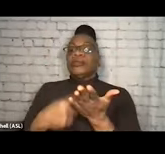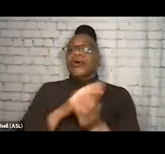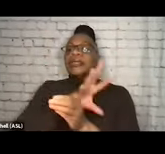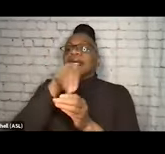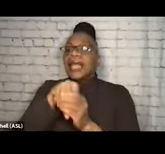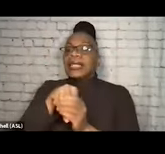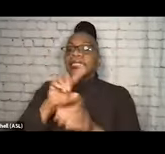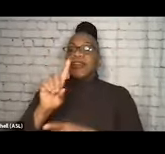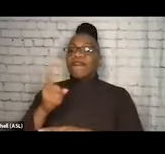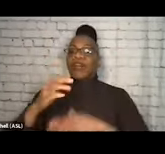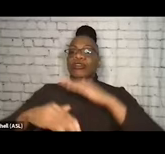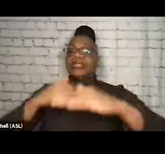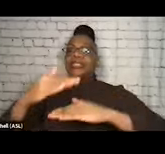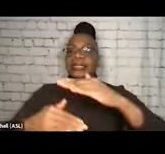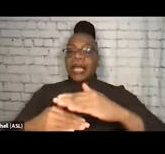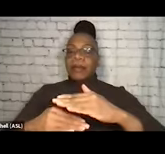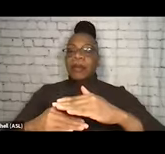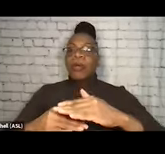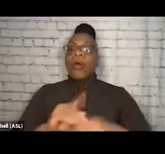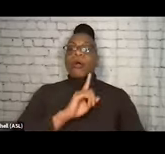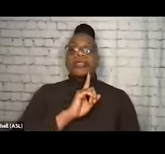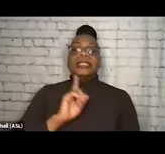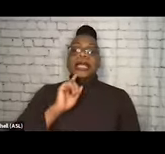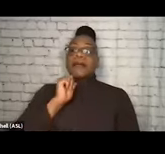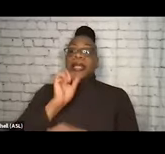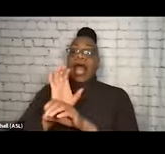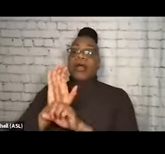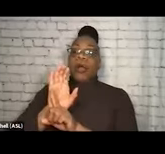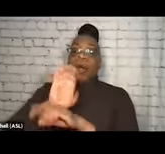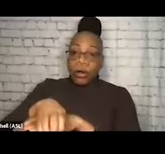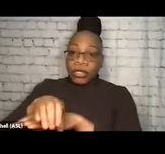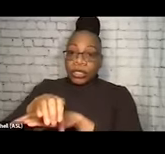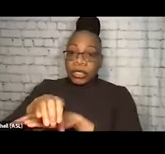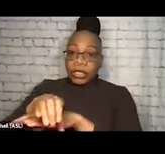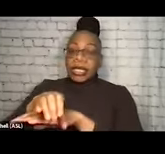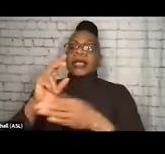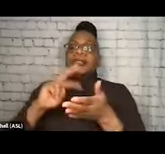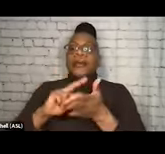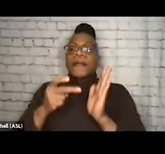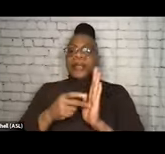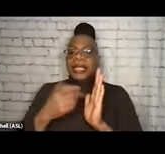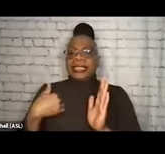but engagement based on autonomy, not coercion. We don't go around saying, "Get that needle out of your arm. Here's a pipe. Come on in with me.